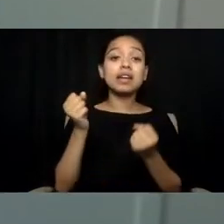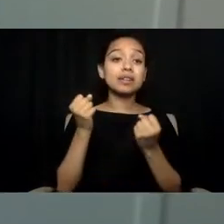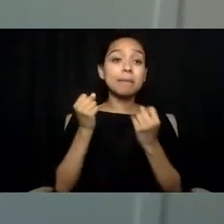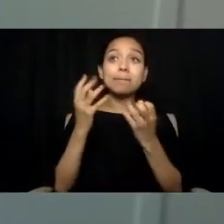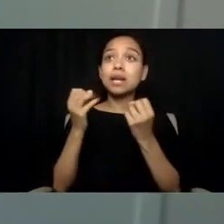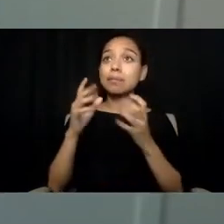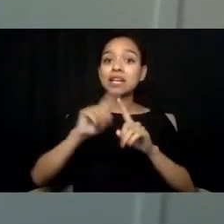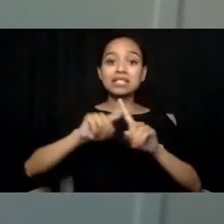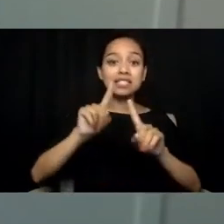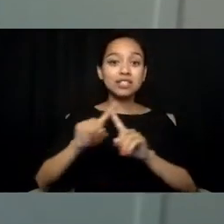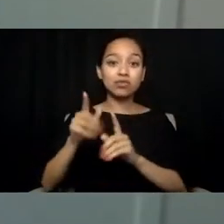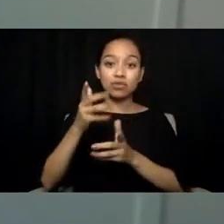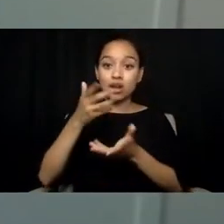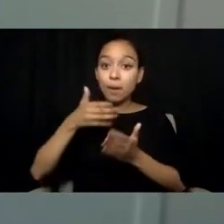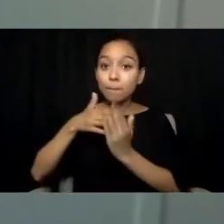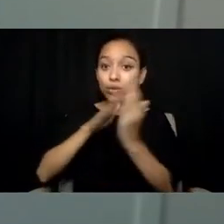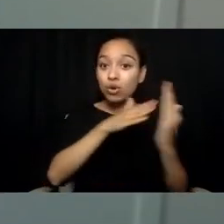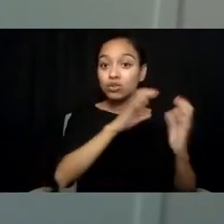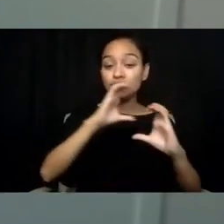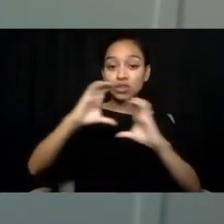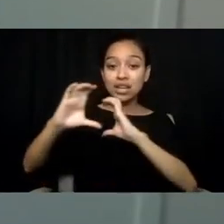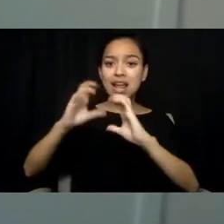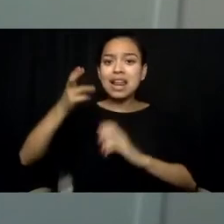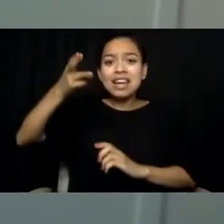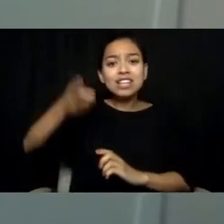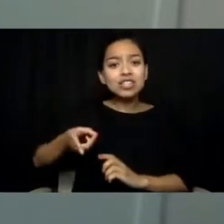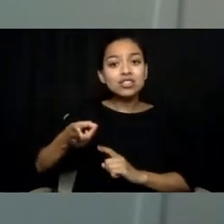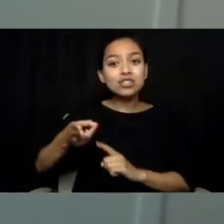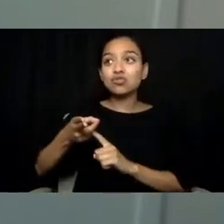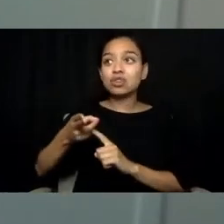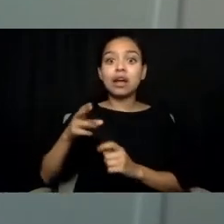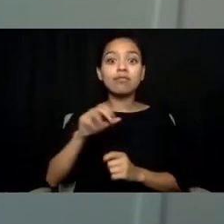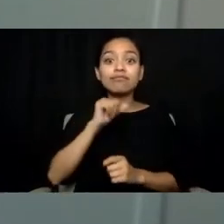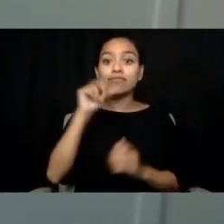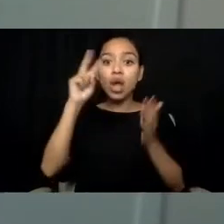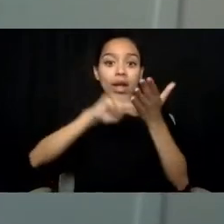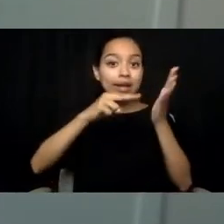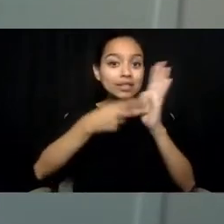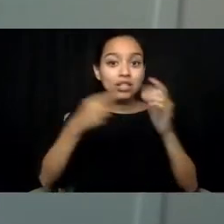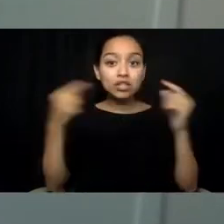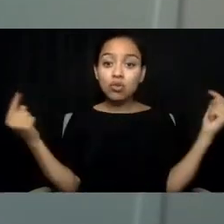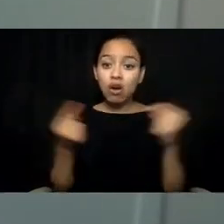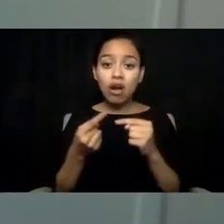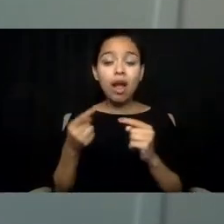and a history of unintentional harm can leave an autistic person needing support